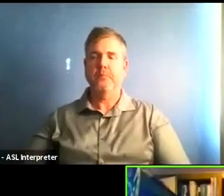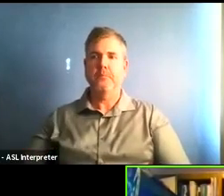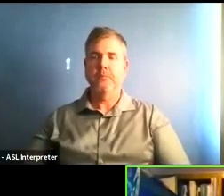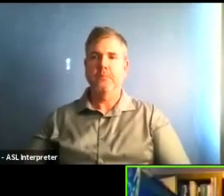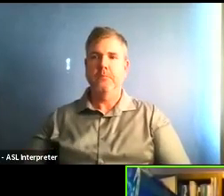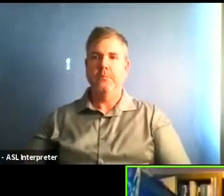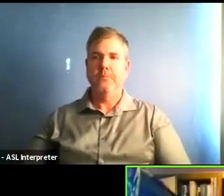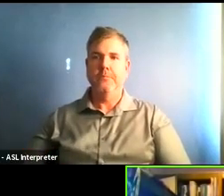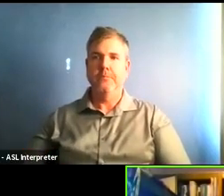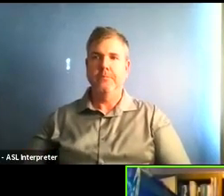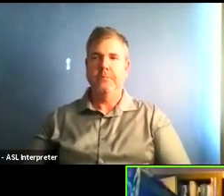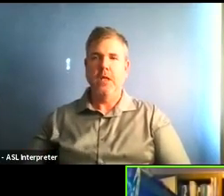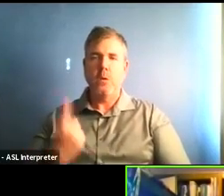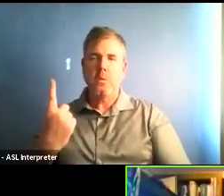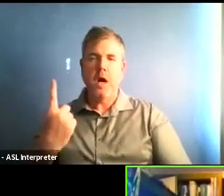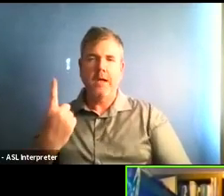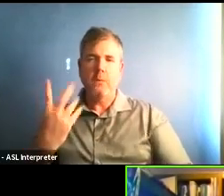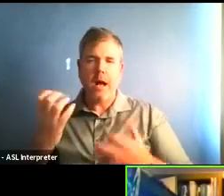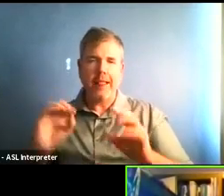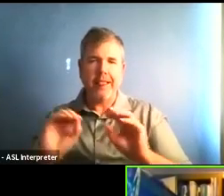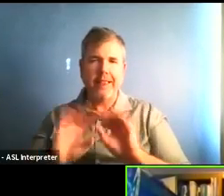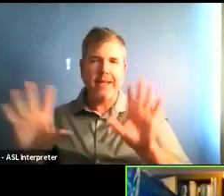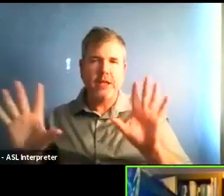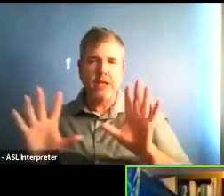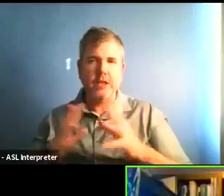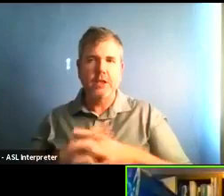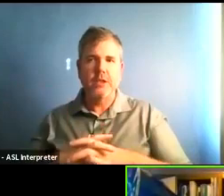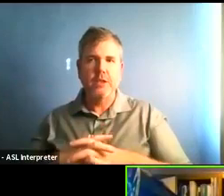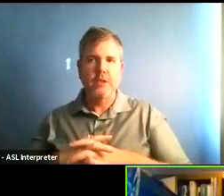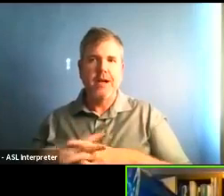really drive us determine whether we'll move into that red tier